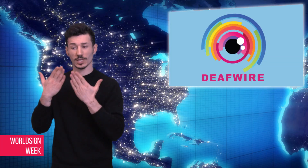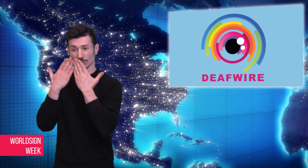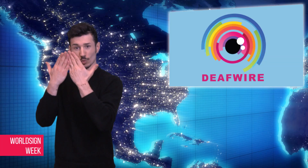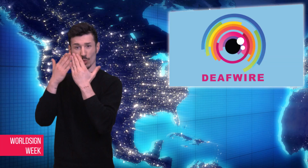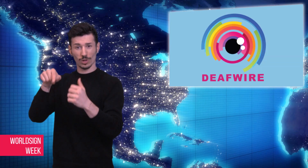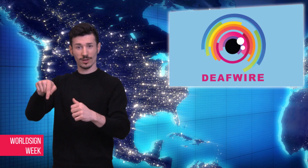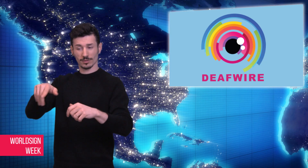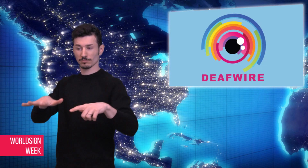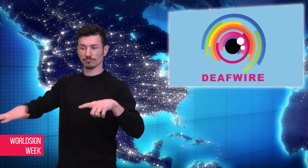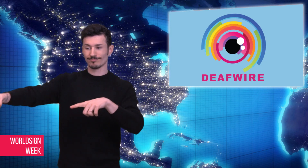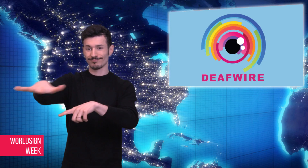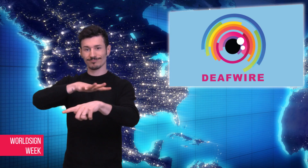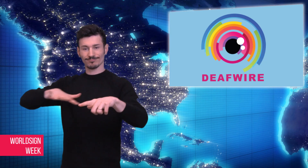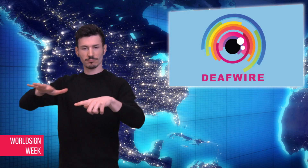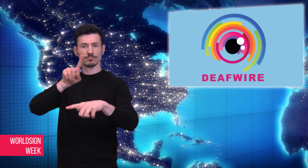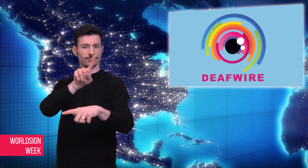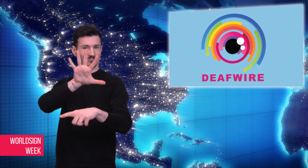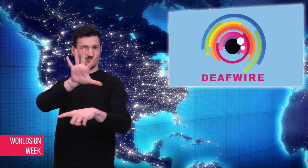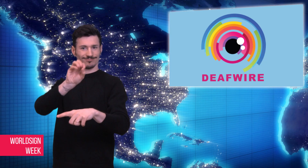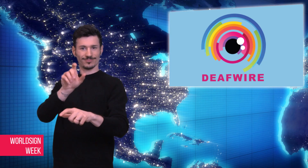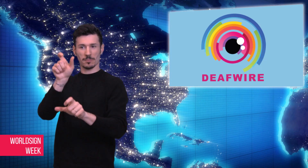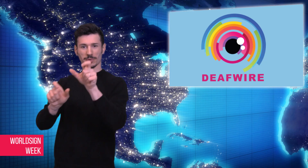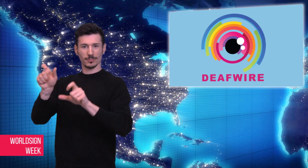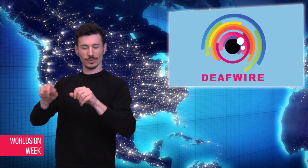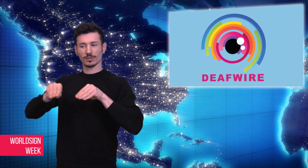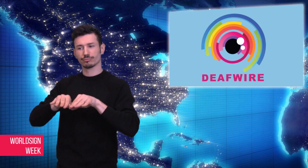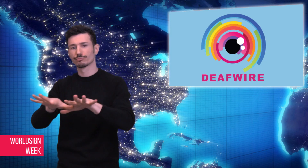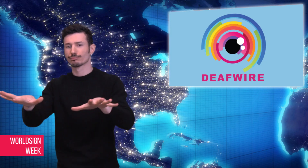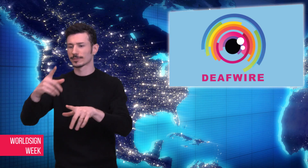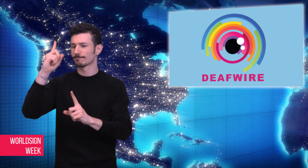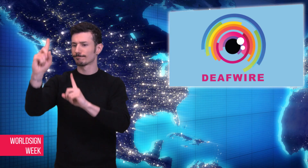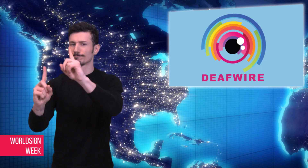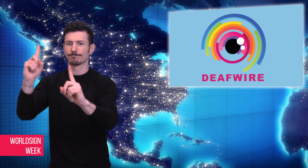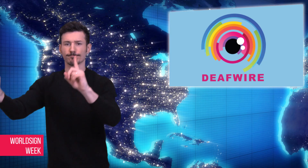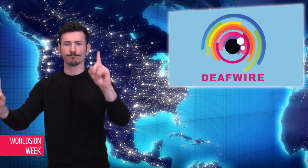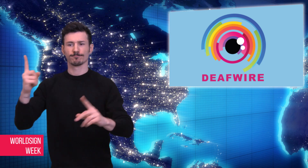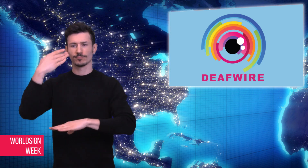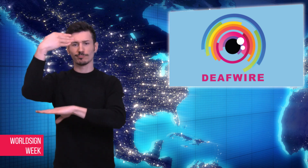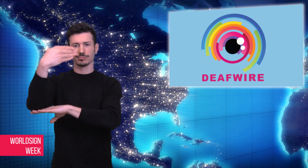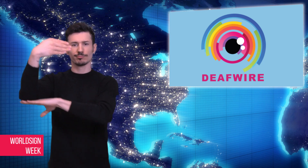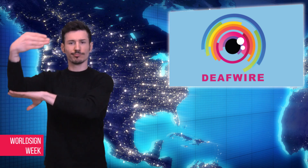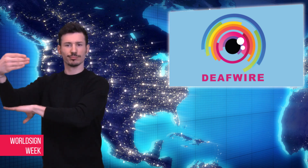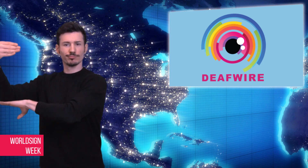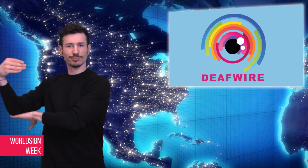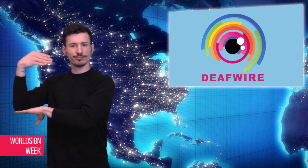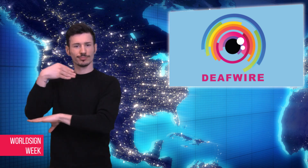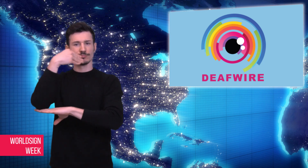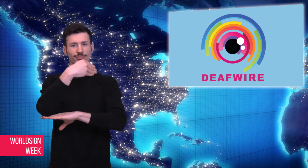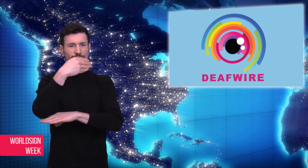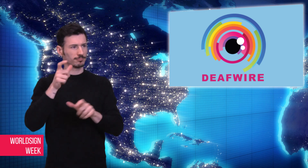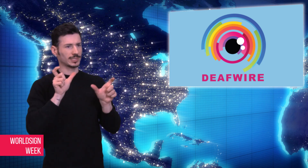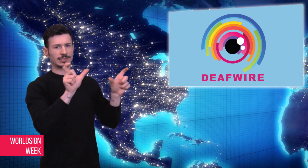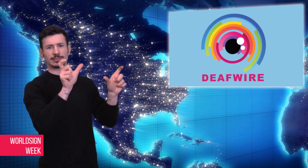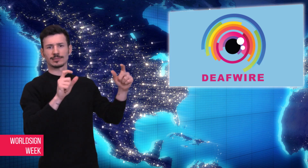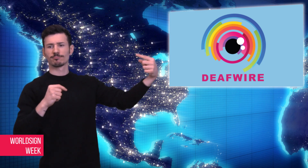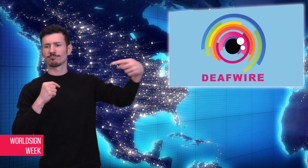The 150 protestors stormed on the 39-acre land with banners,